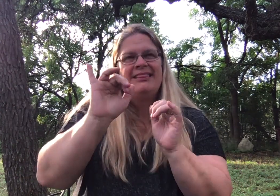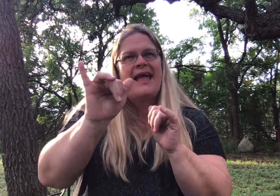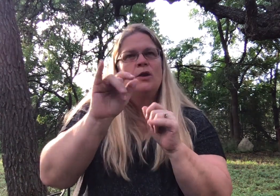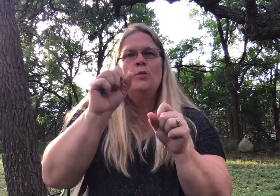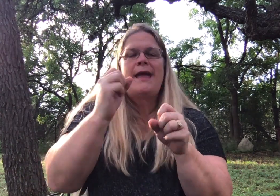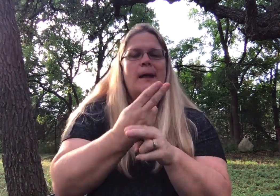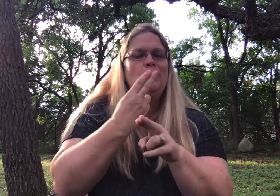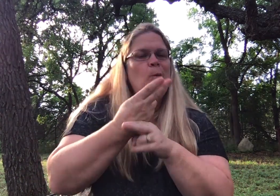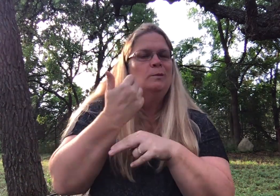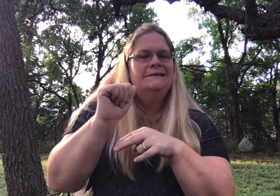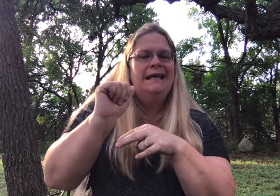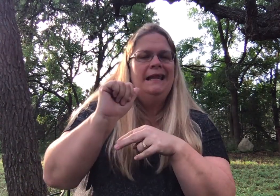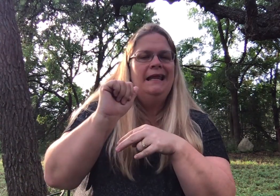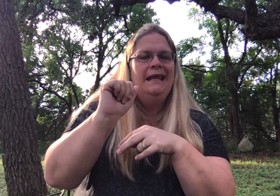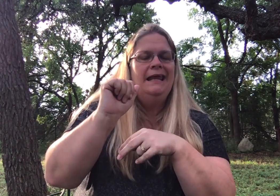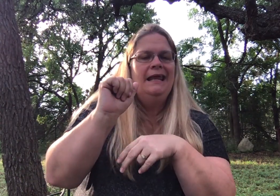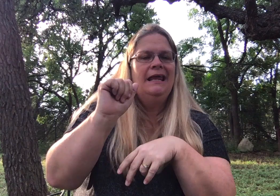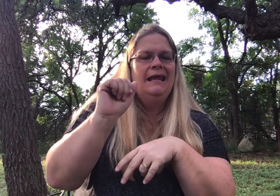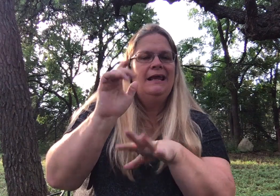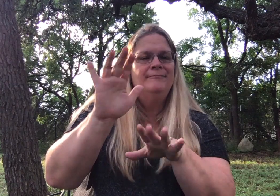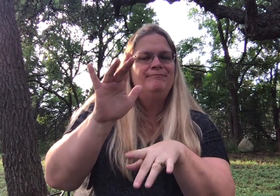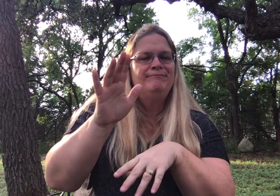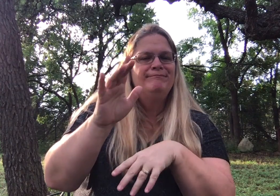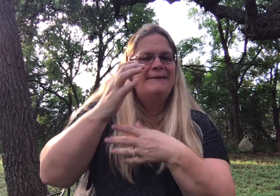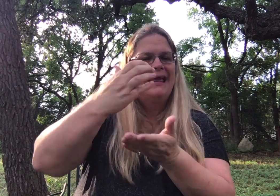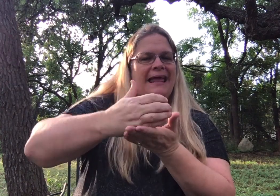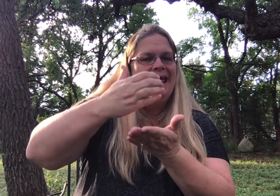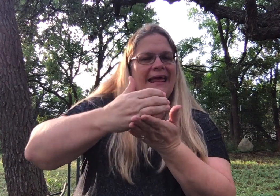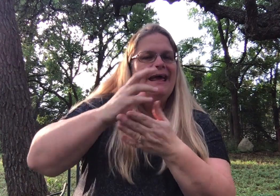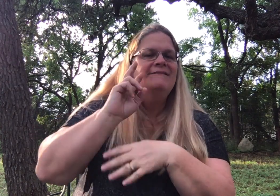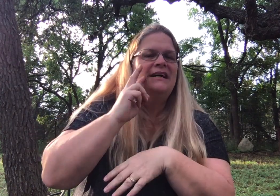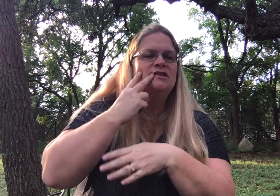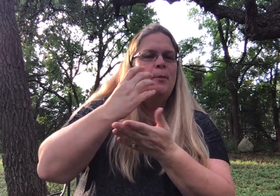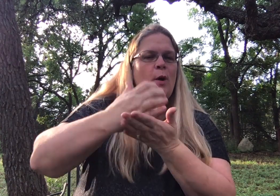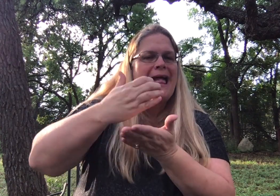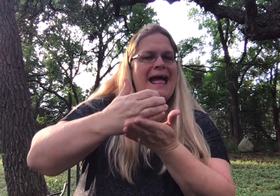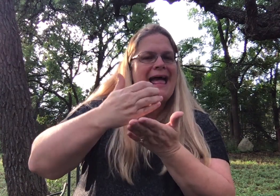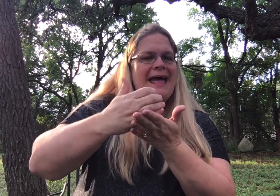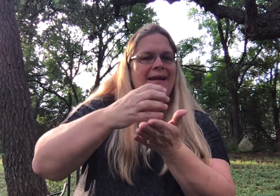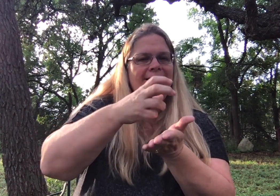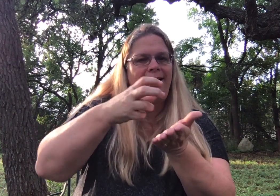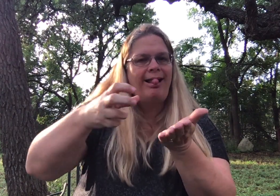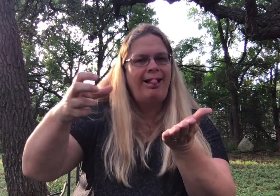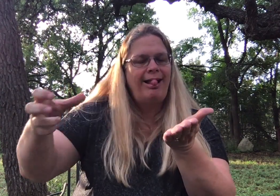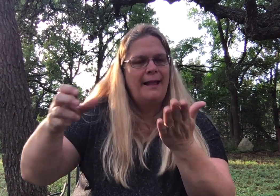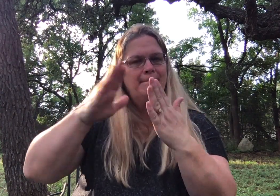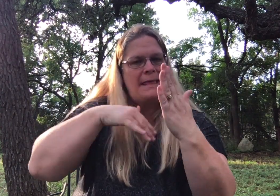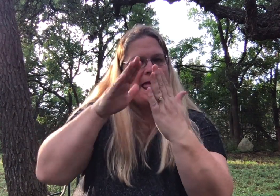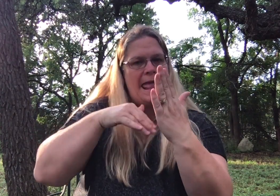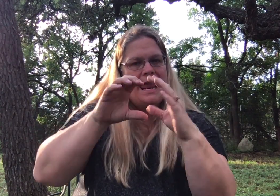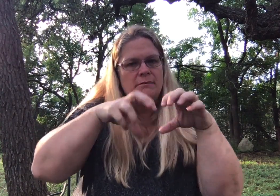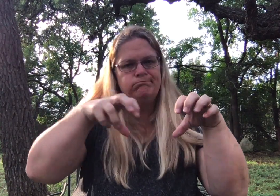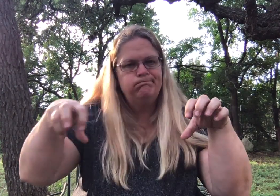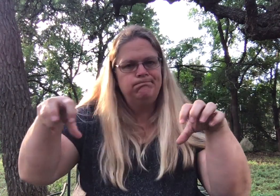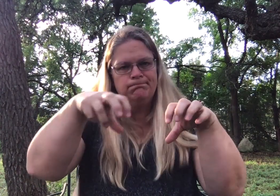And you can easily use cans like canned vegetables and line those up. You could even paint them.